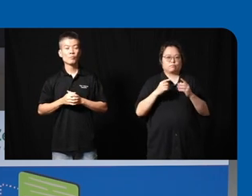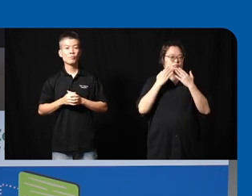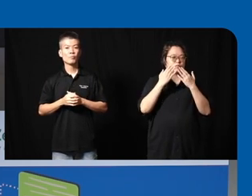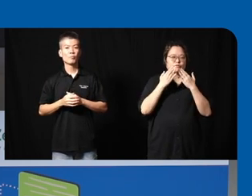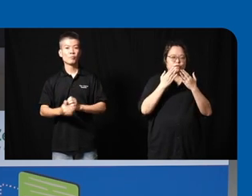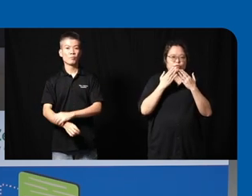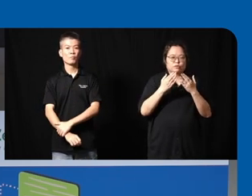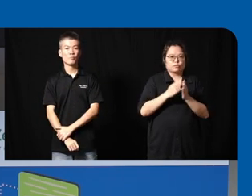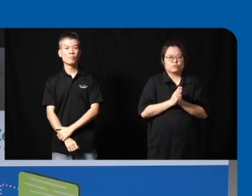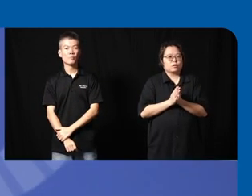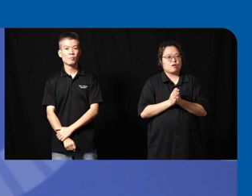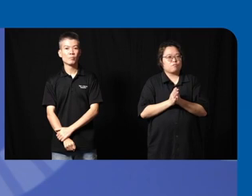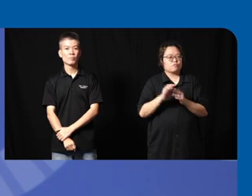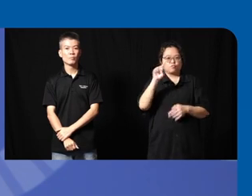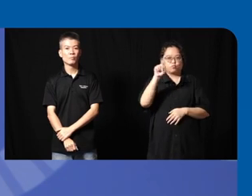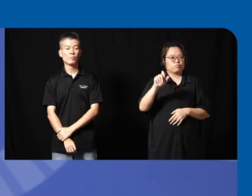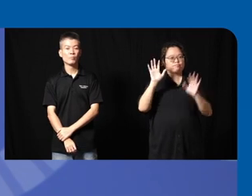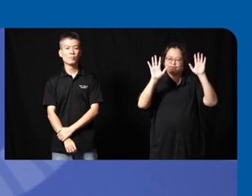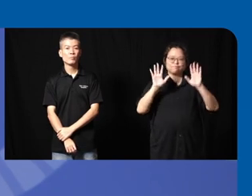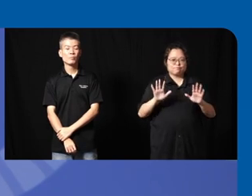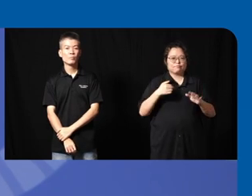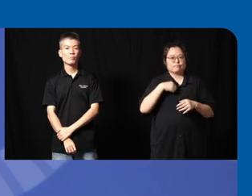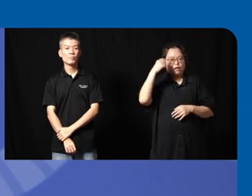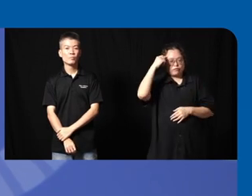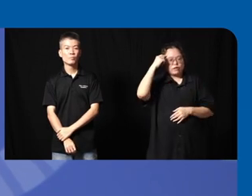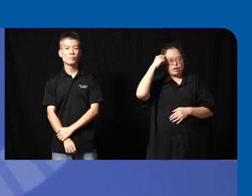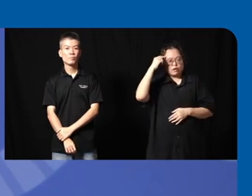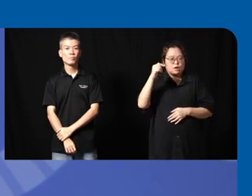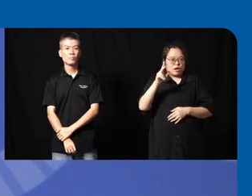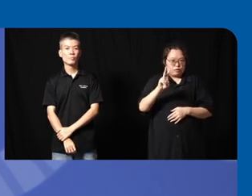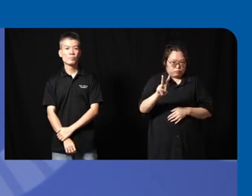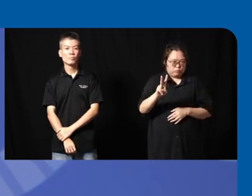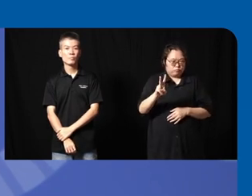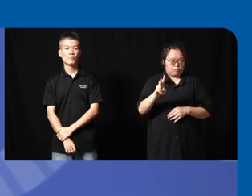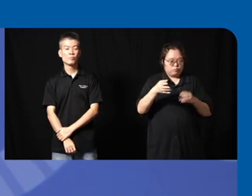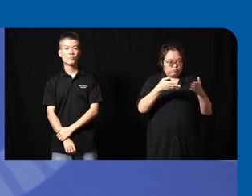that's a fantastic question um I think I'll address it in two different ways the first one